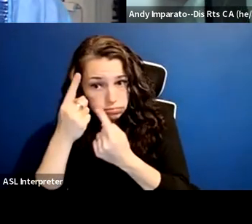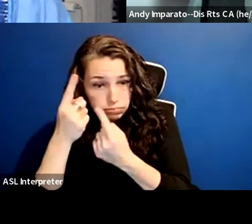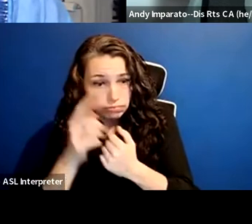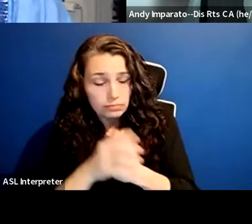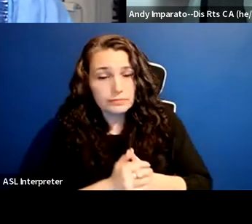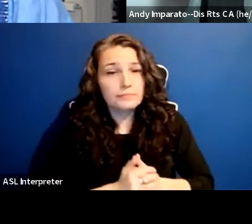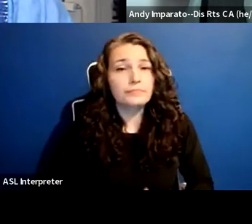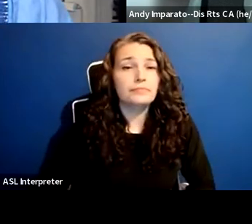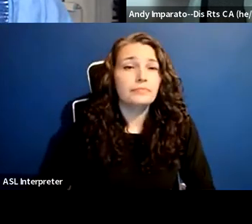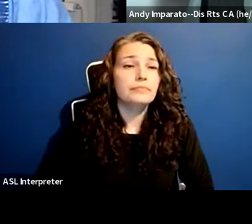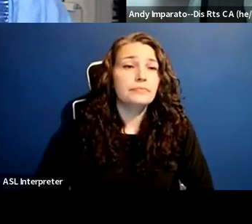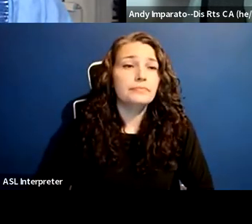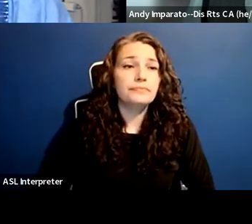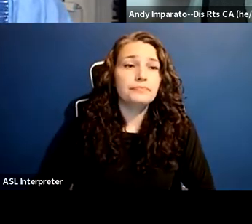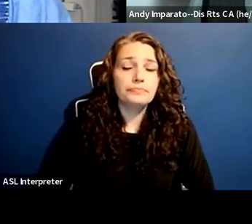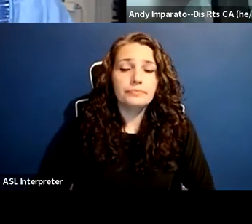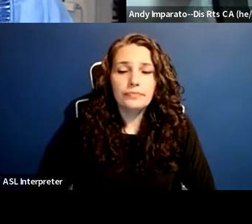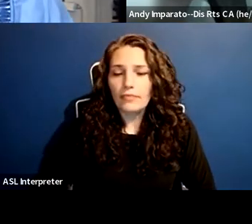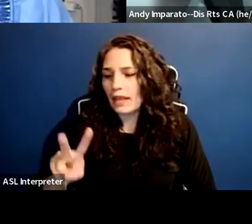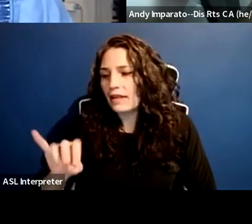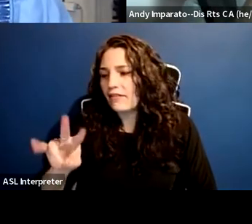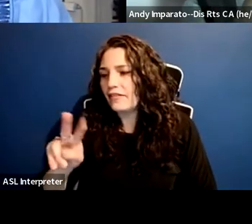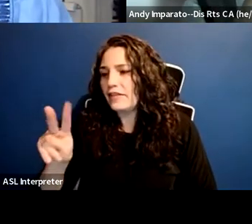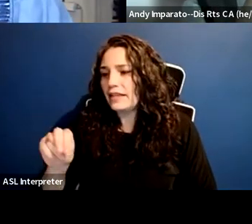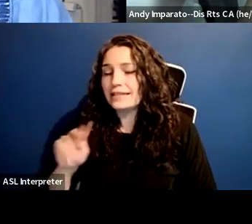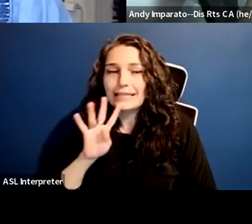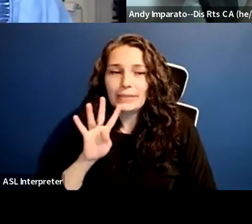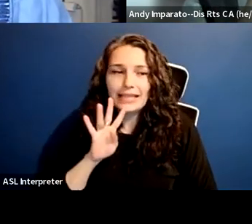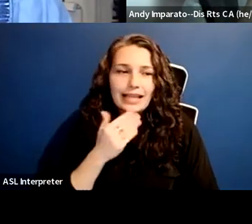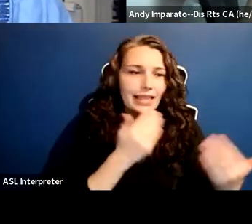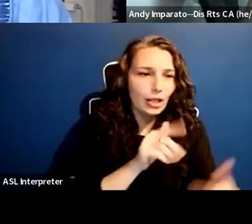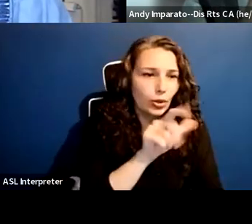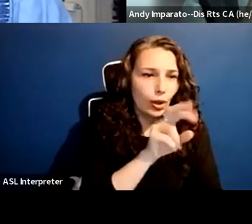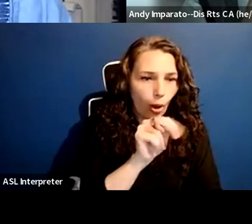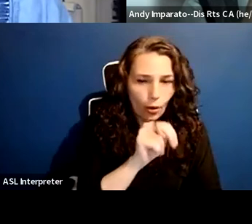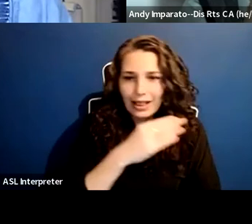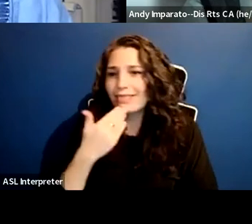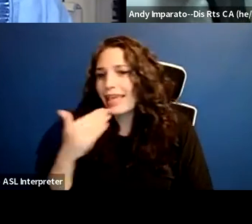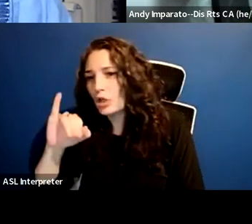Thank you so much, Lauren and Judy.